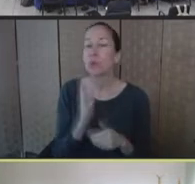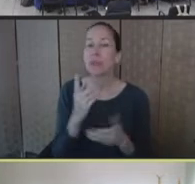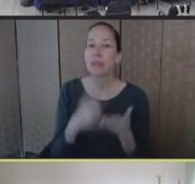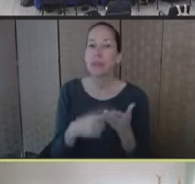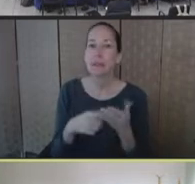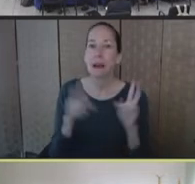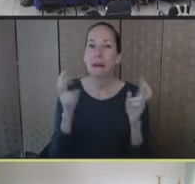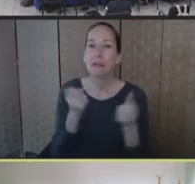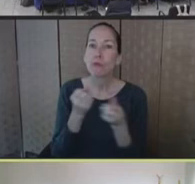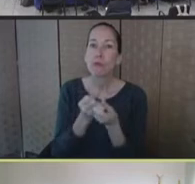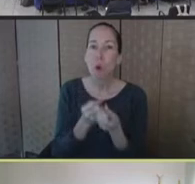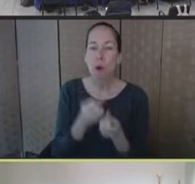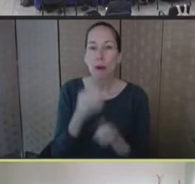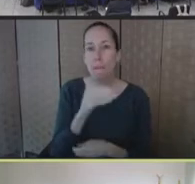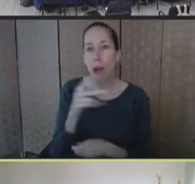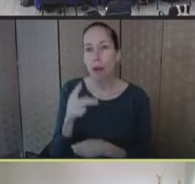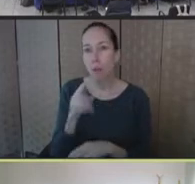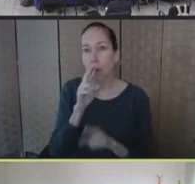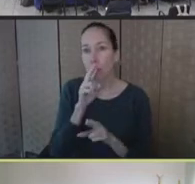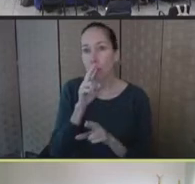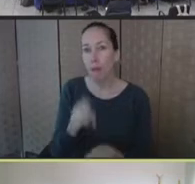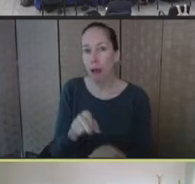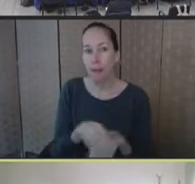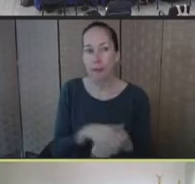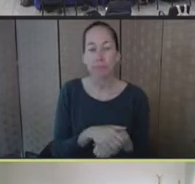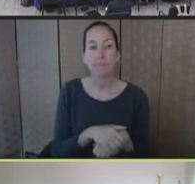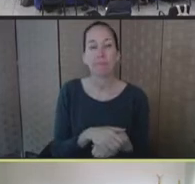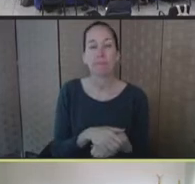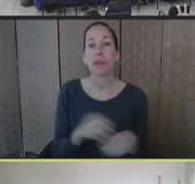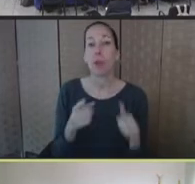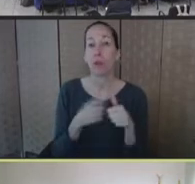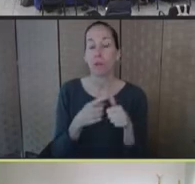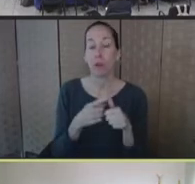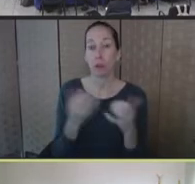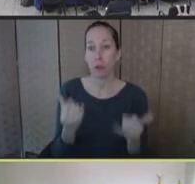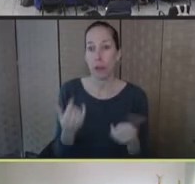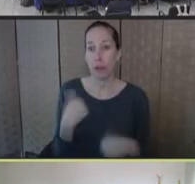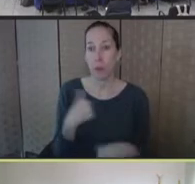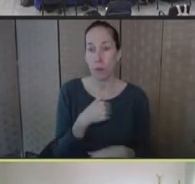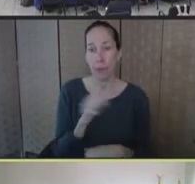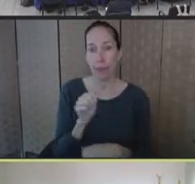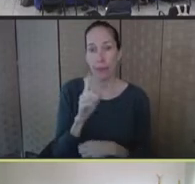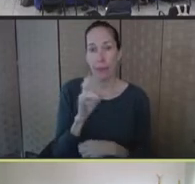First, we are now the Administration for Strategic Preparedness and Response.